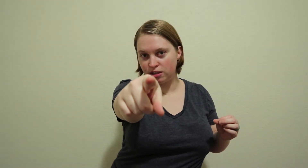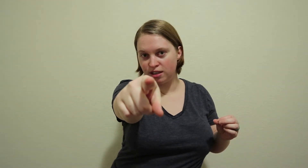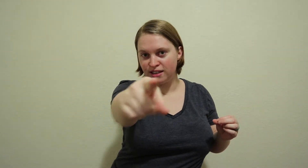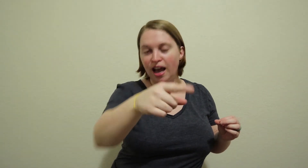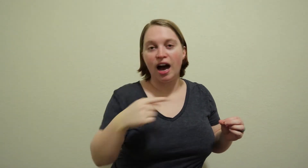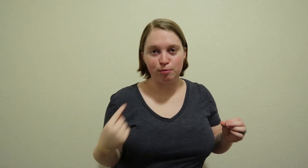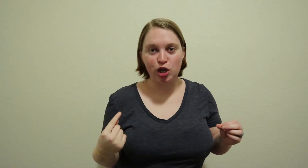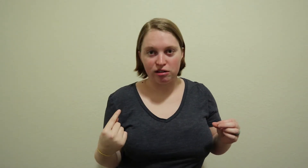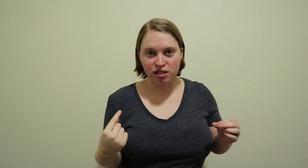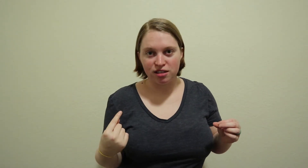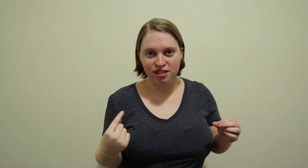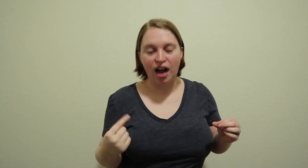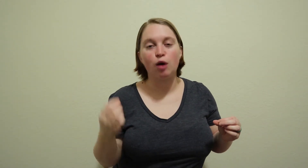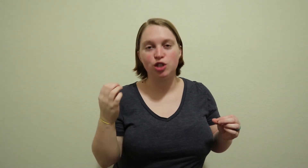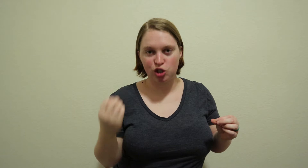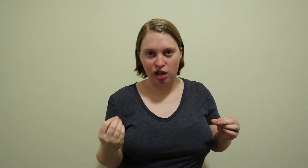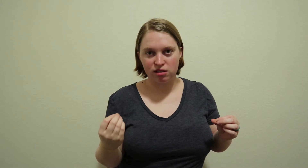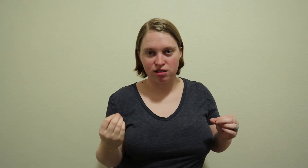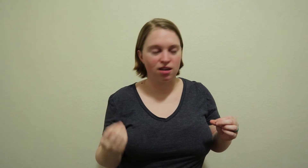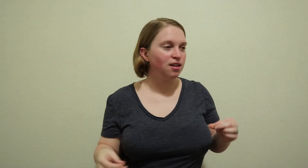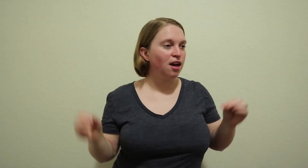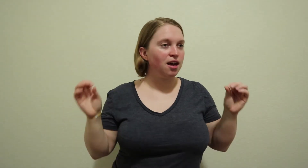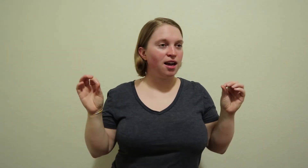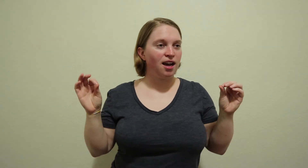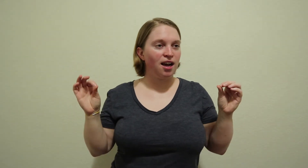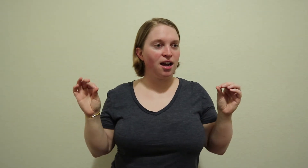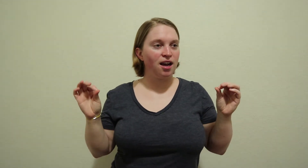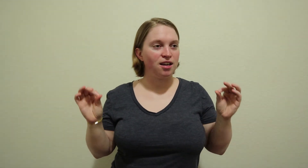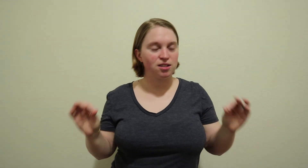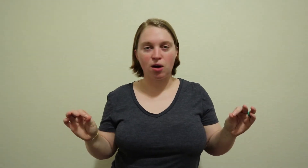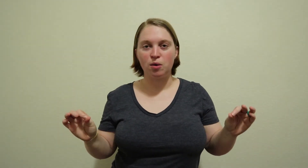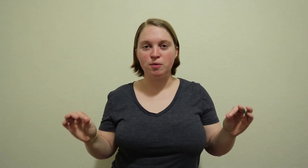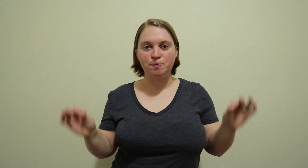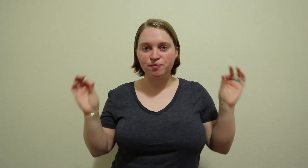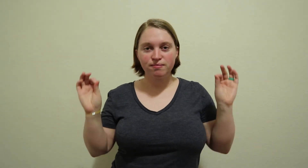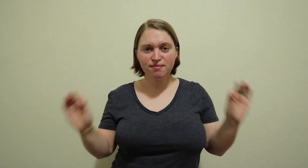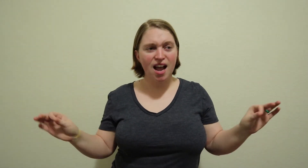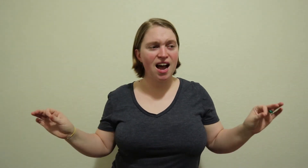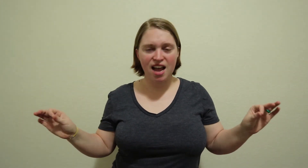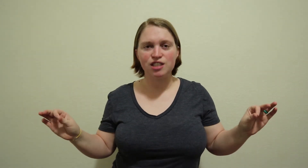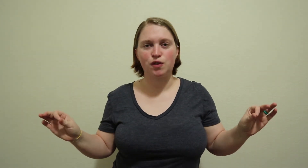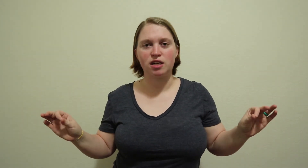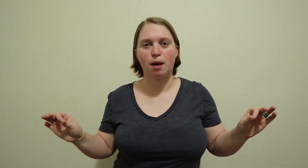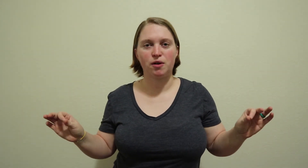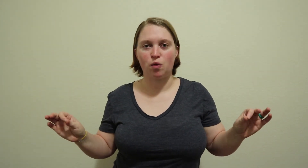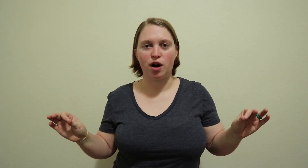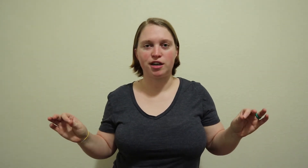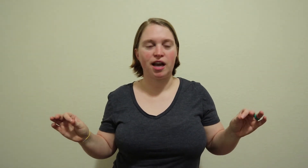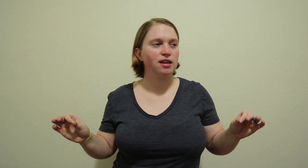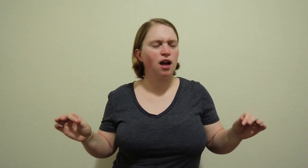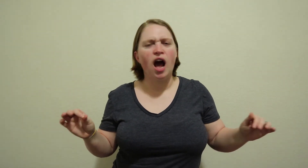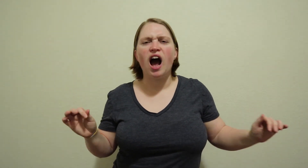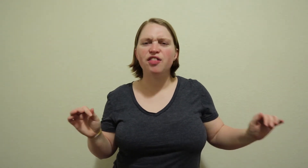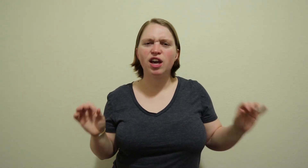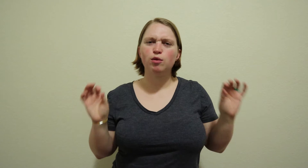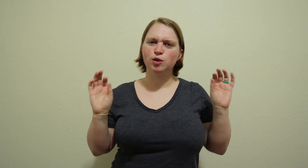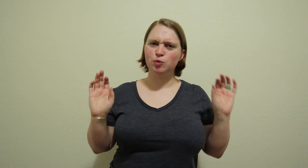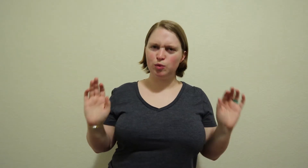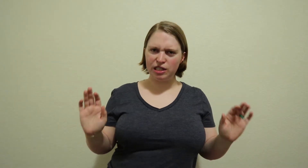I'm jealous, I was jealous so I asked for a cup of water and I think I was really